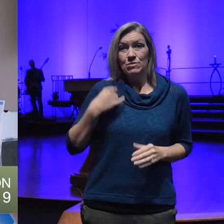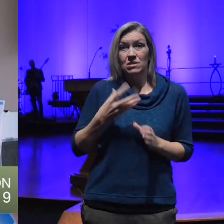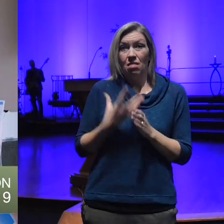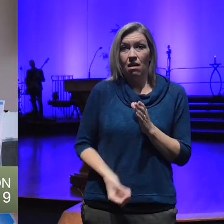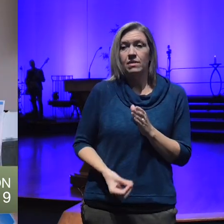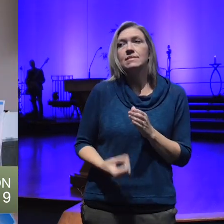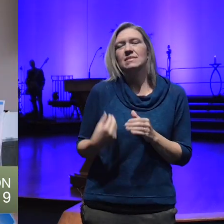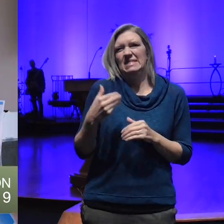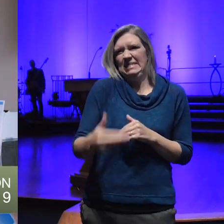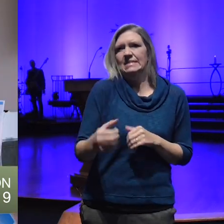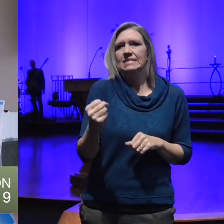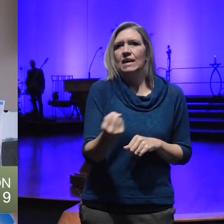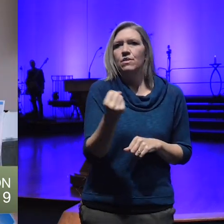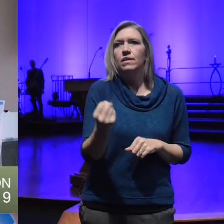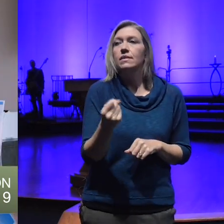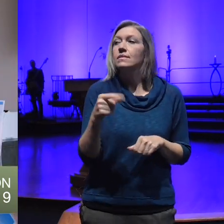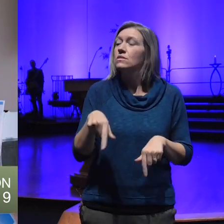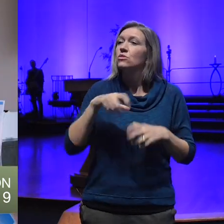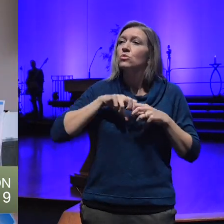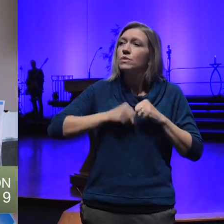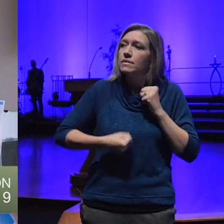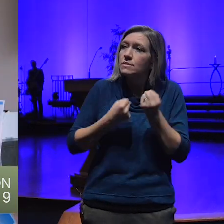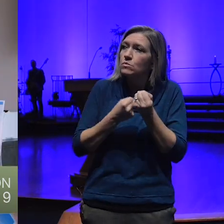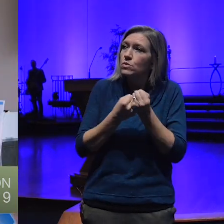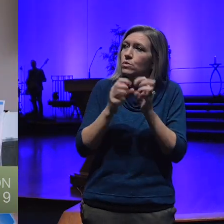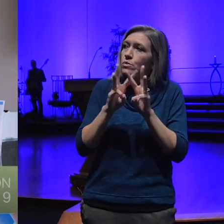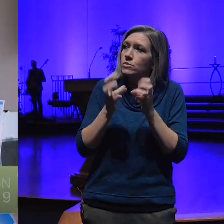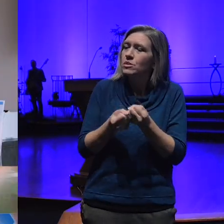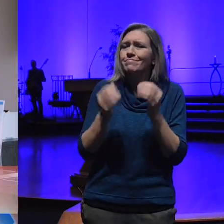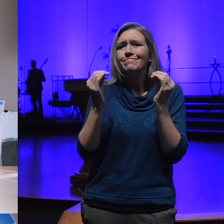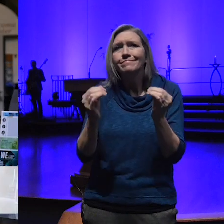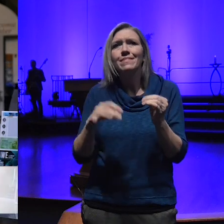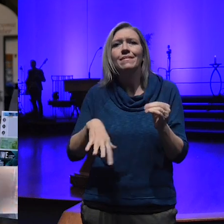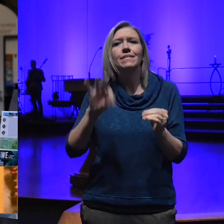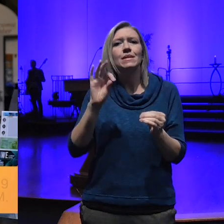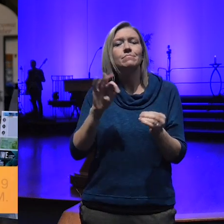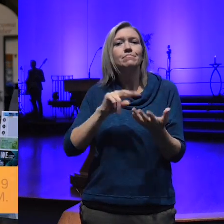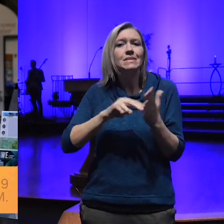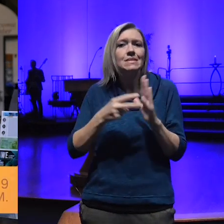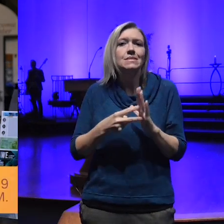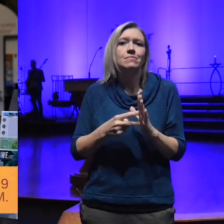Workshop that can help you find meaning and soless after a profound loss also this Saturday